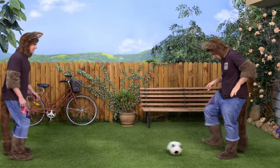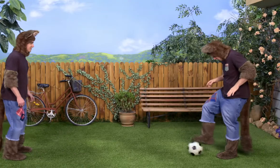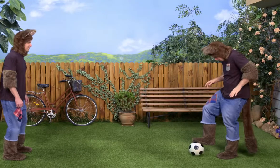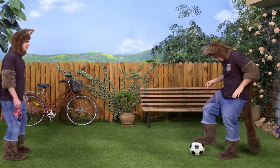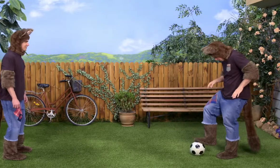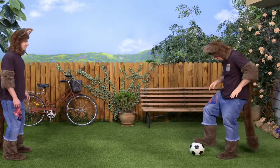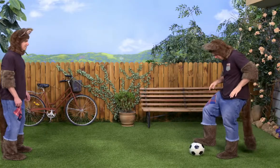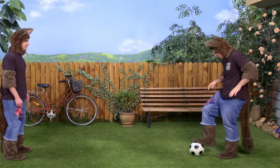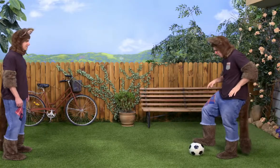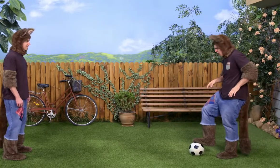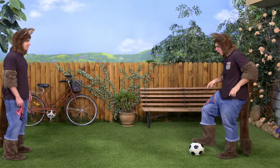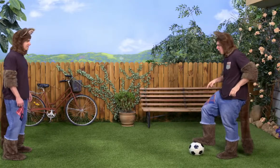Huh?